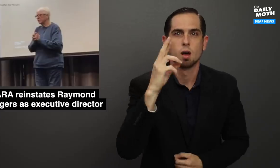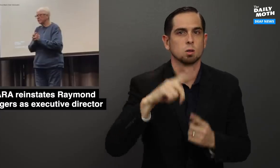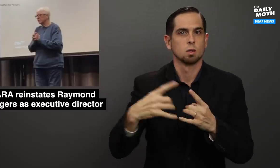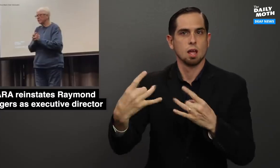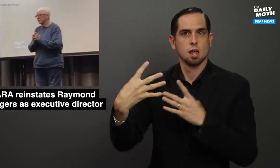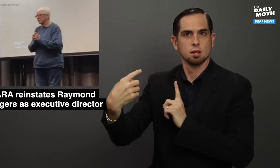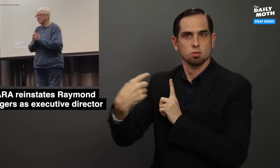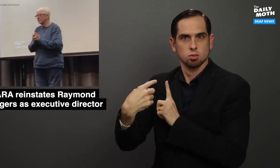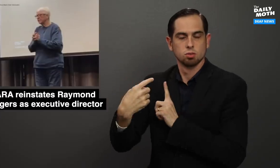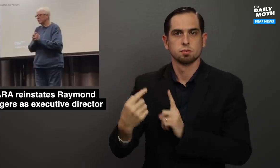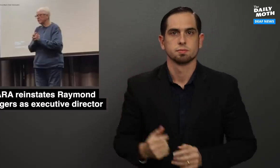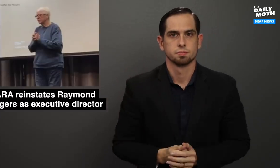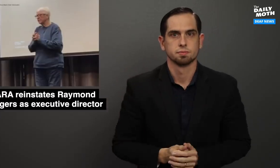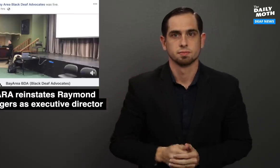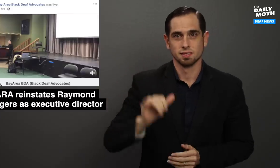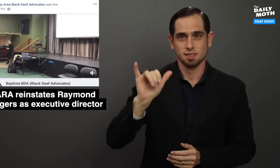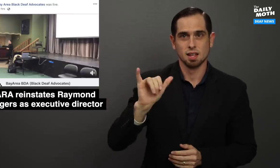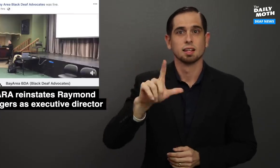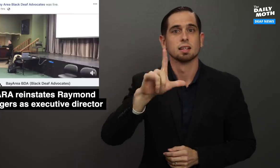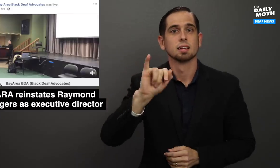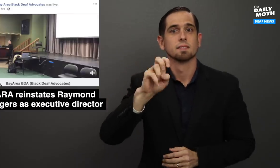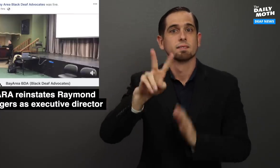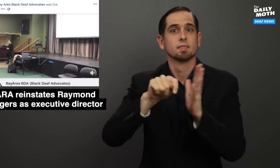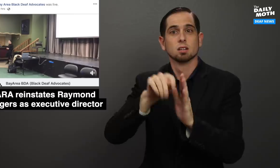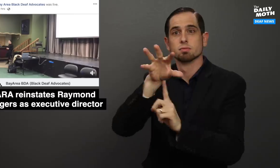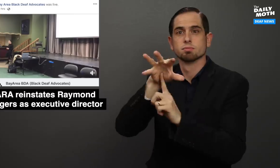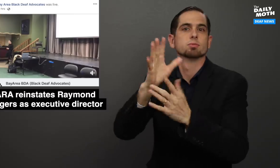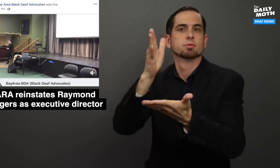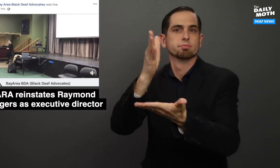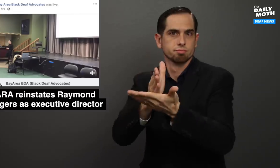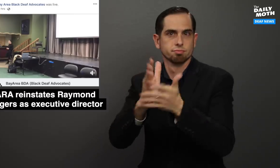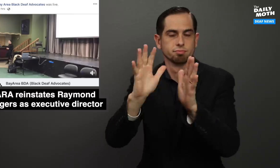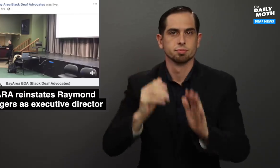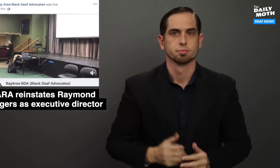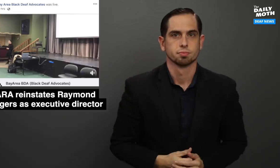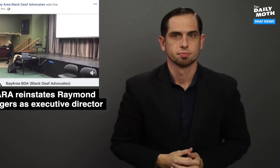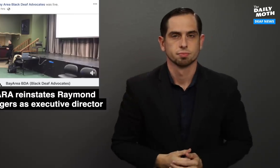or to hate her. The LIVE video ended there.